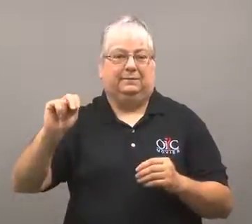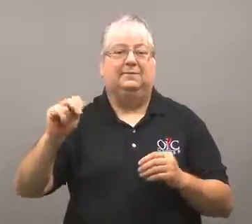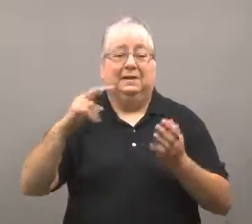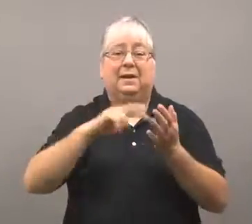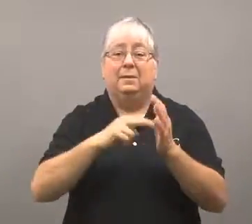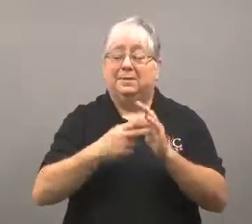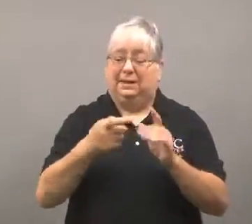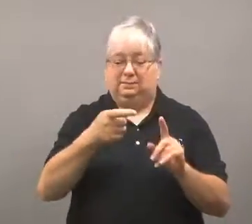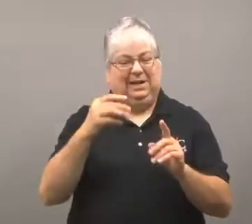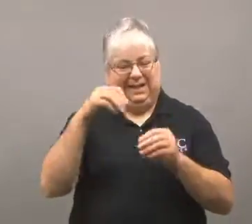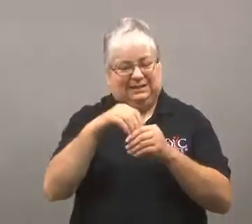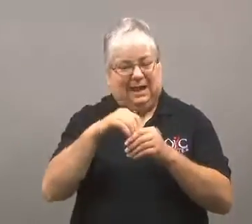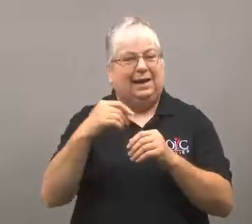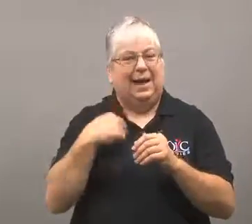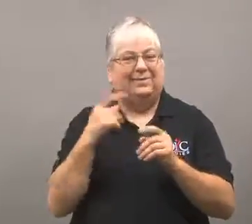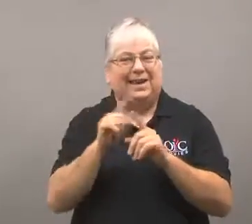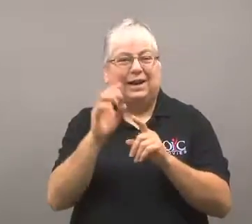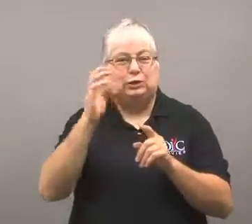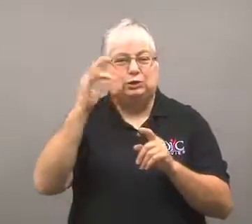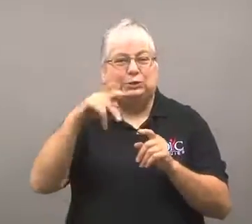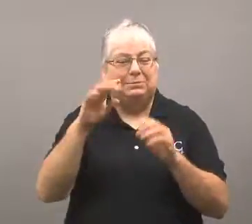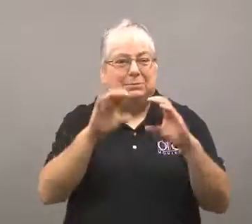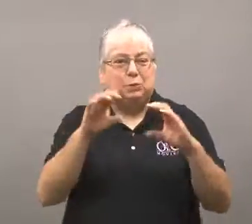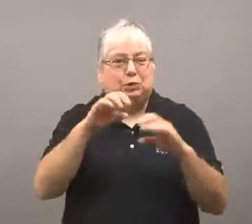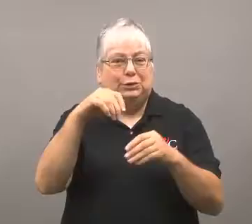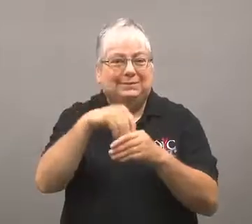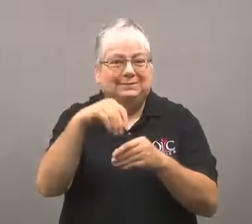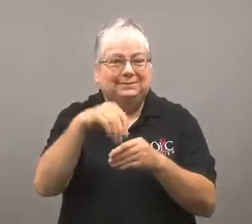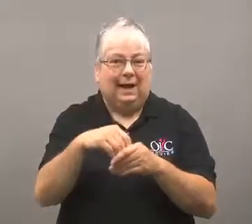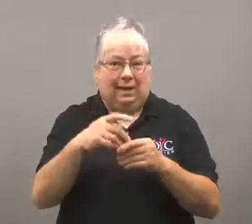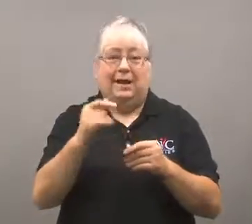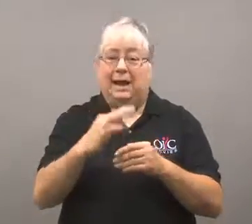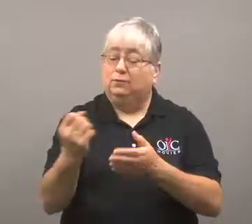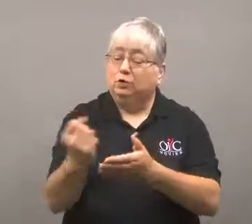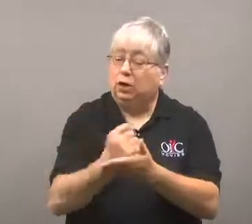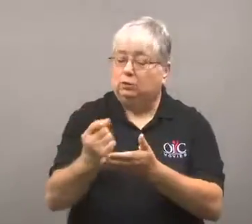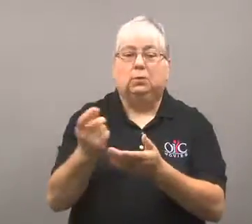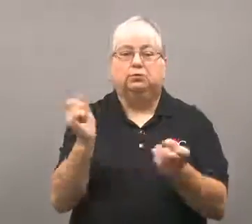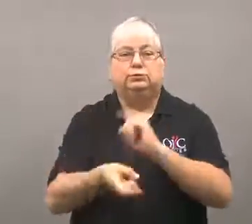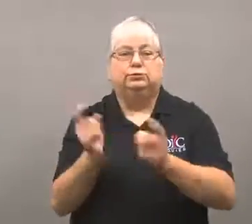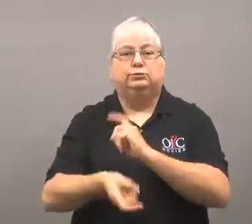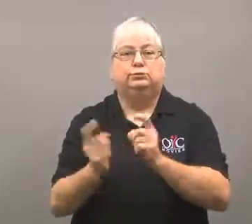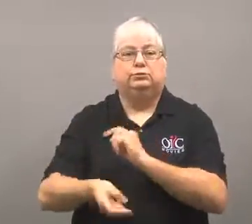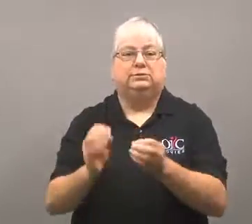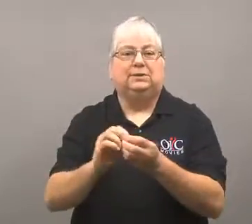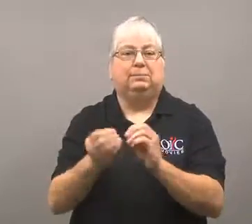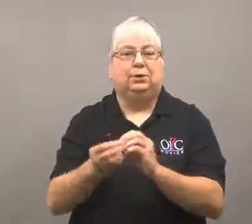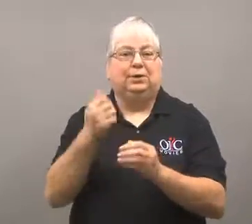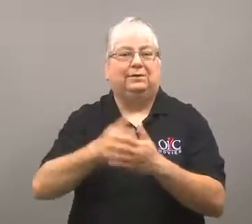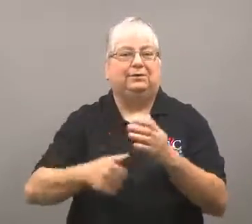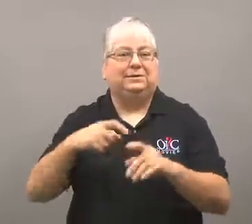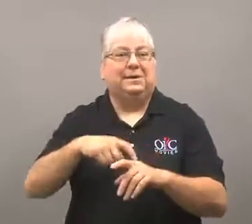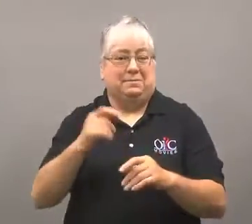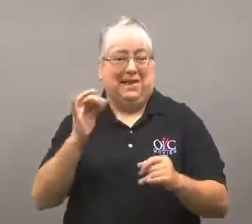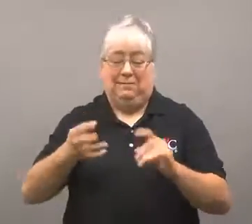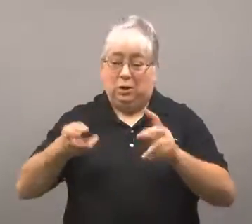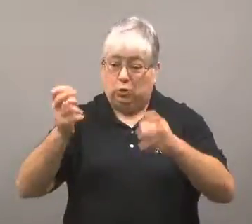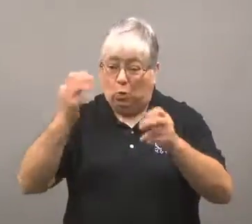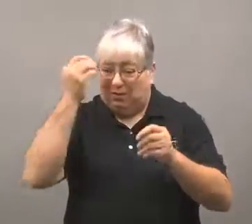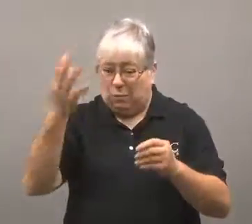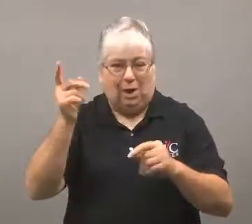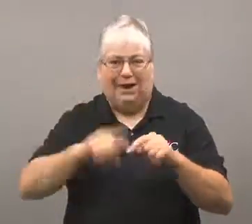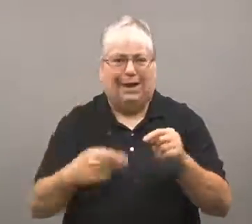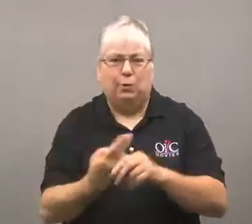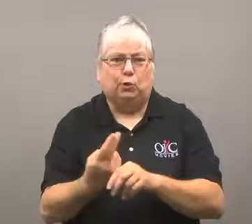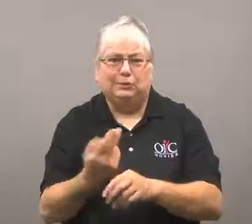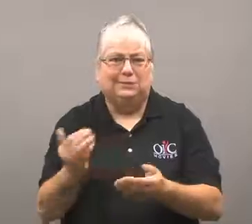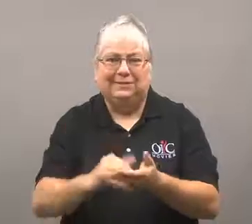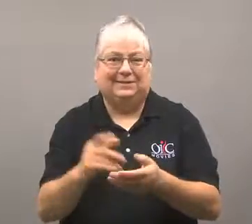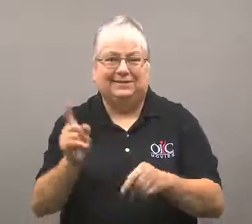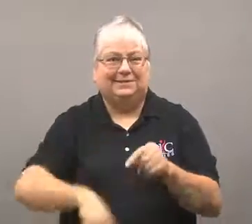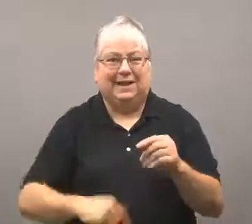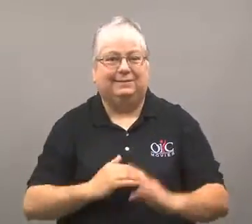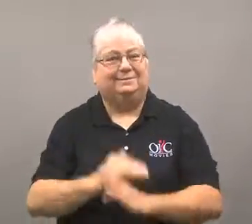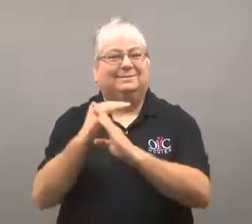There is a chip on the card, which changes the number every time it's used.